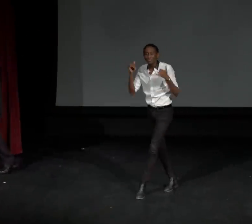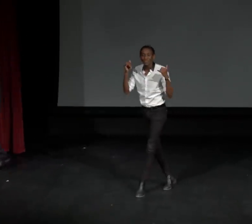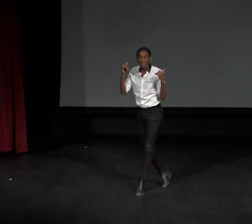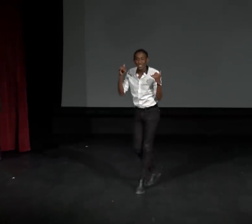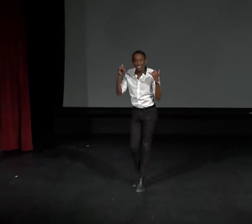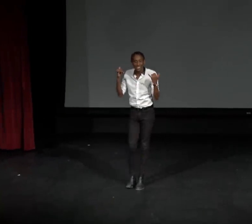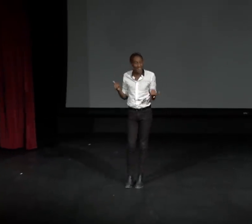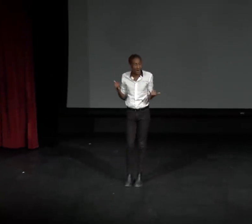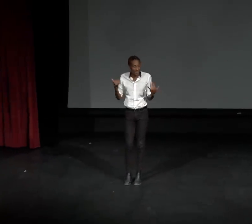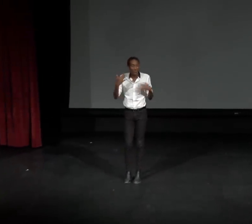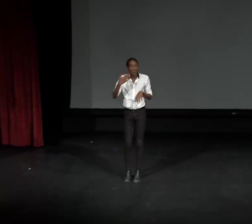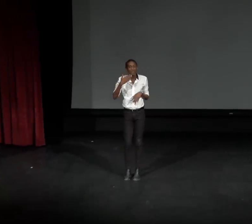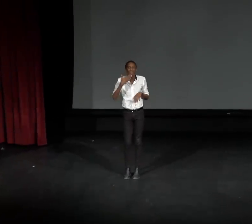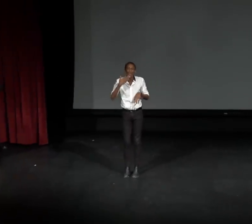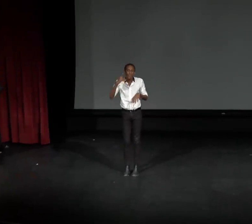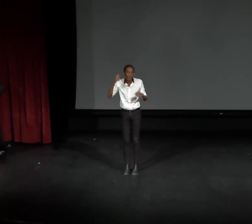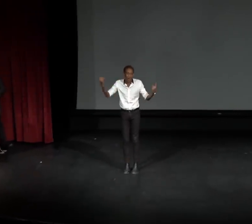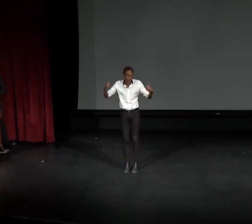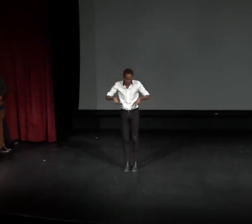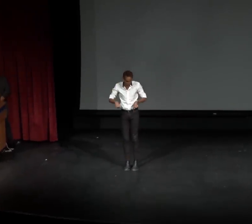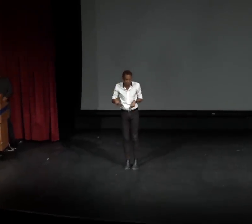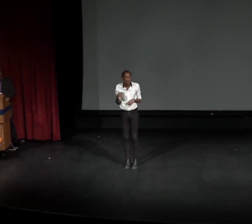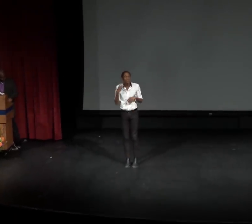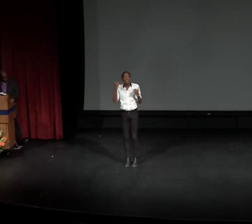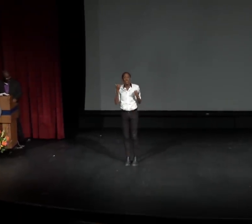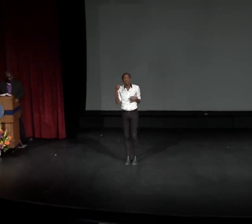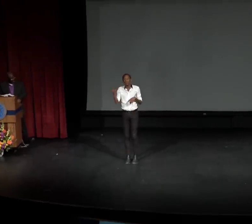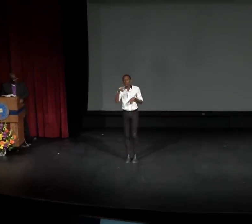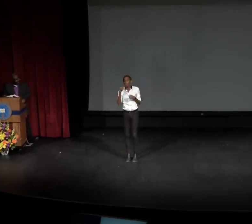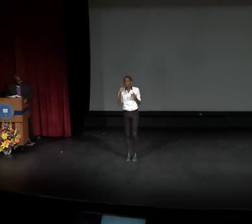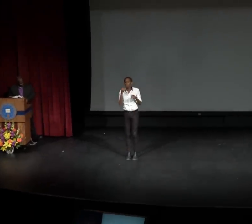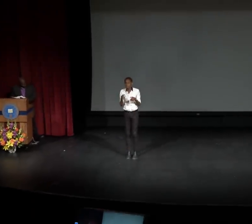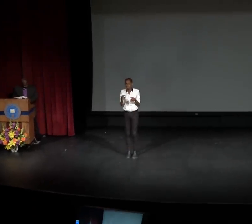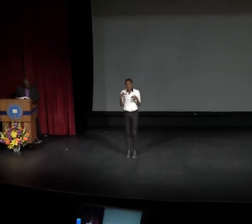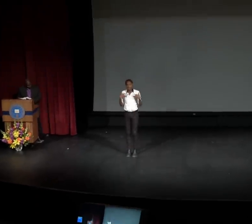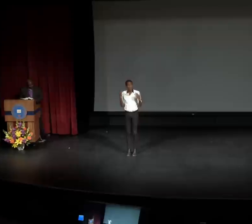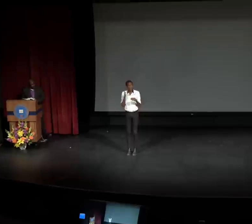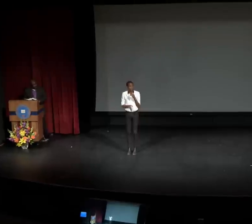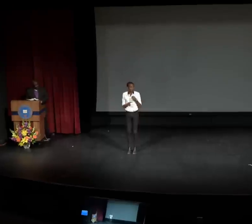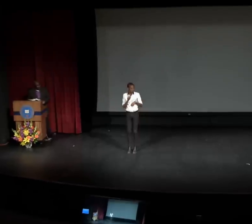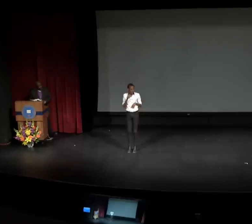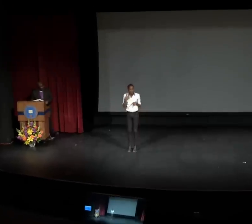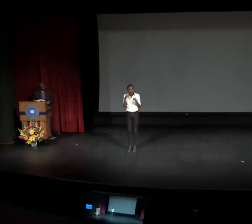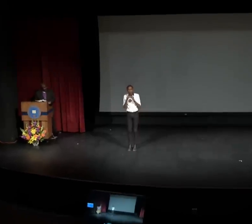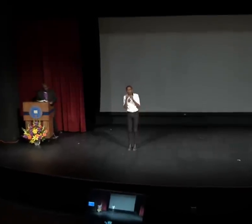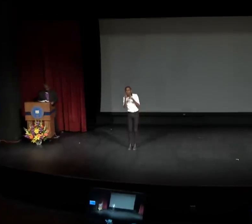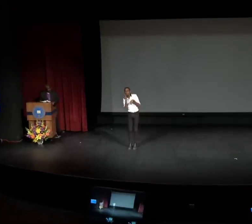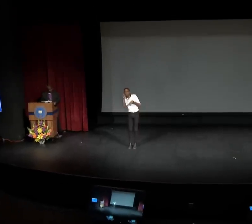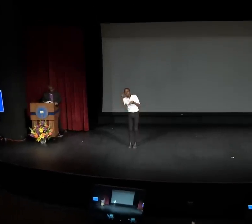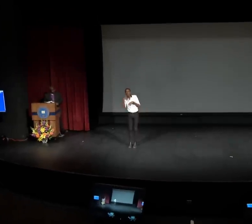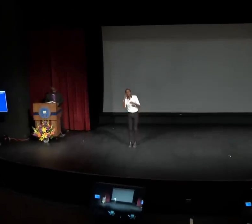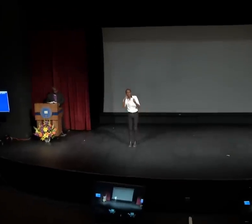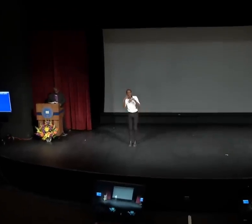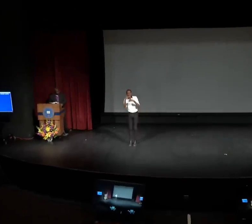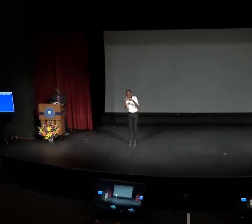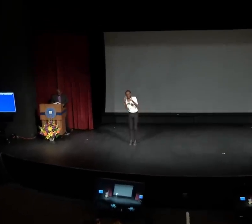Thank you so much everyone for attending. The event is not over.